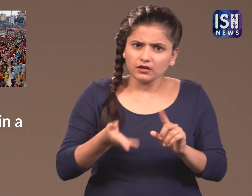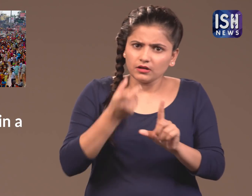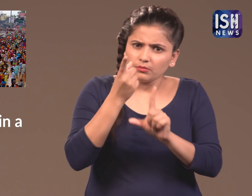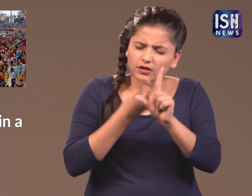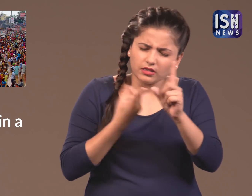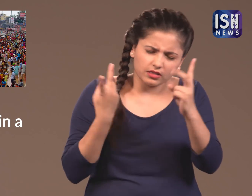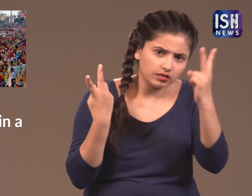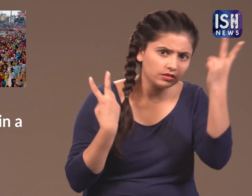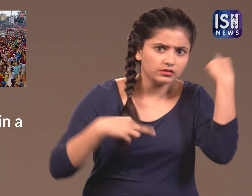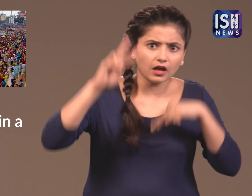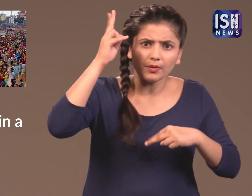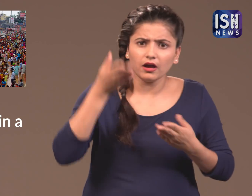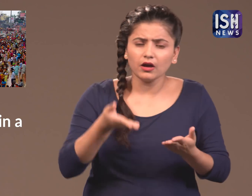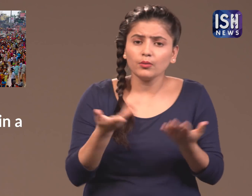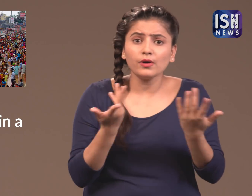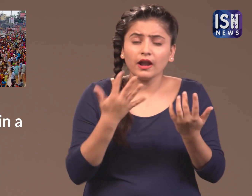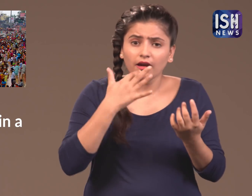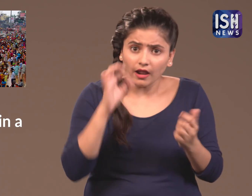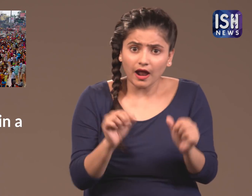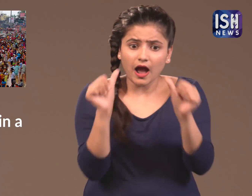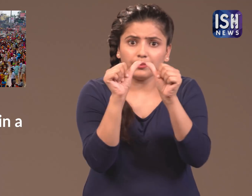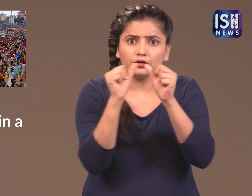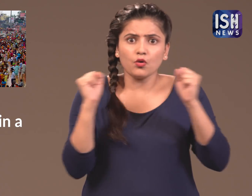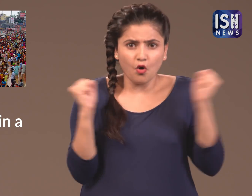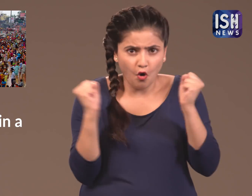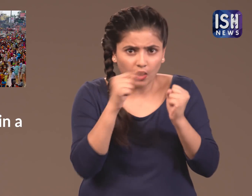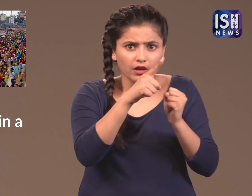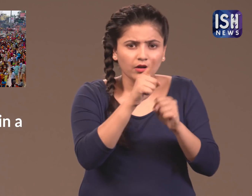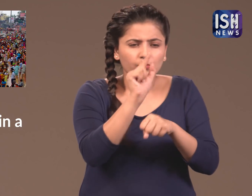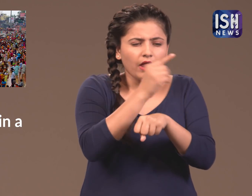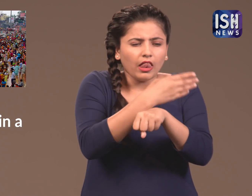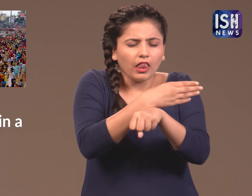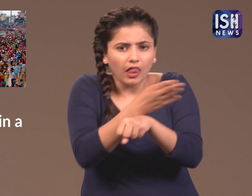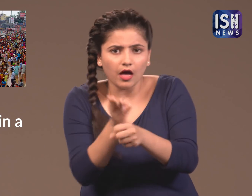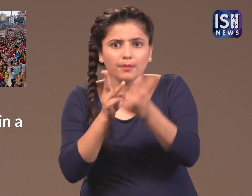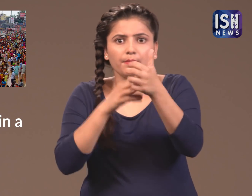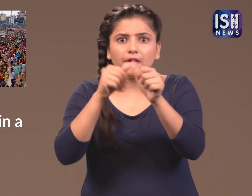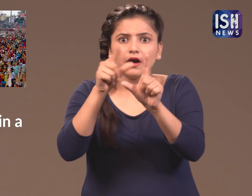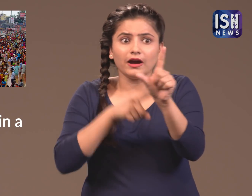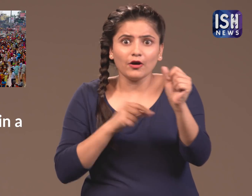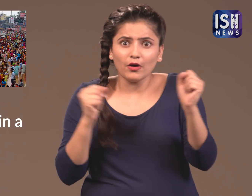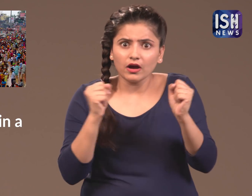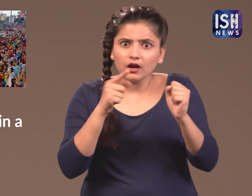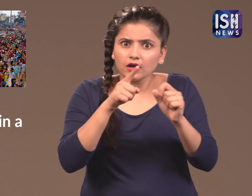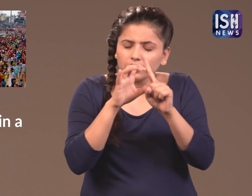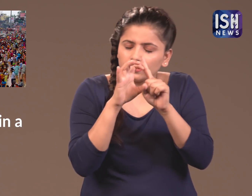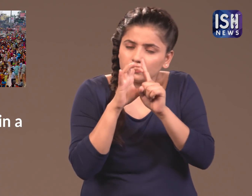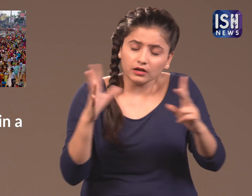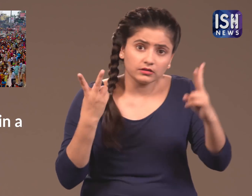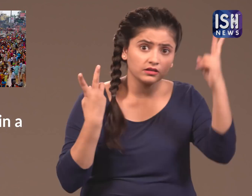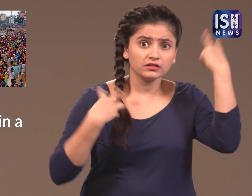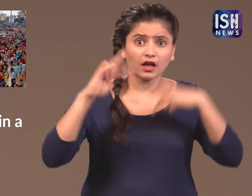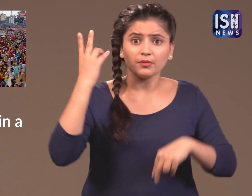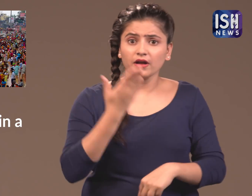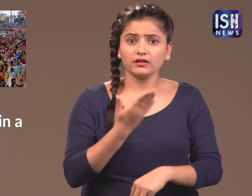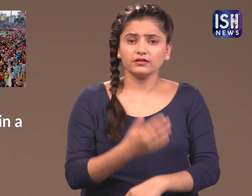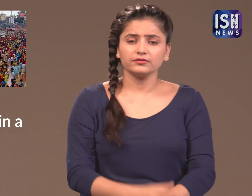This year it has doubled. Usually it lasts till April but it continued till May and has become very dangerous.